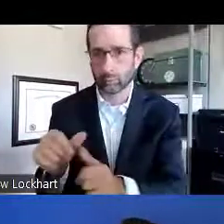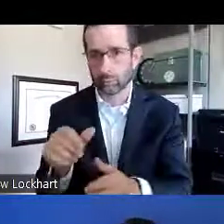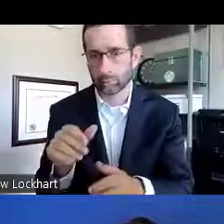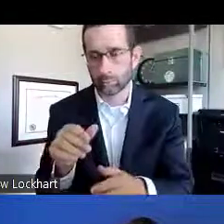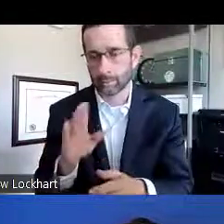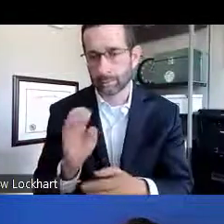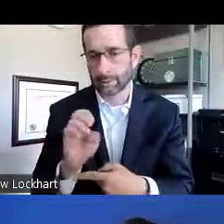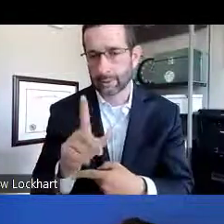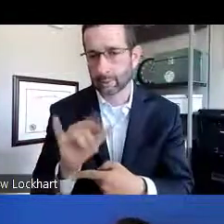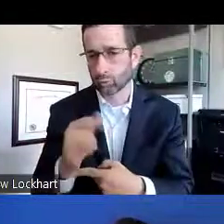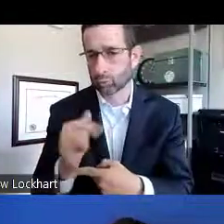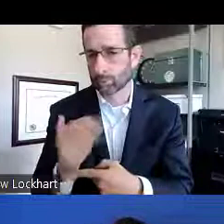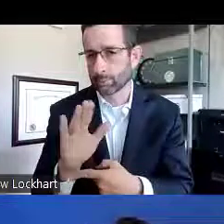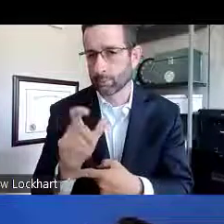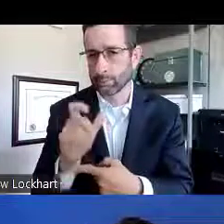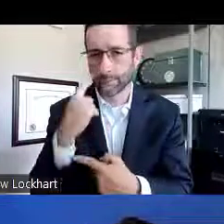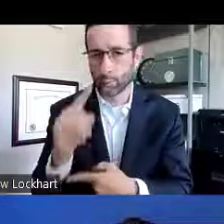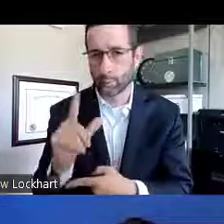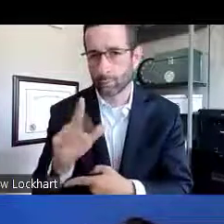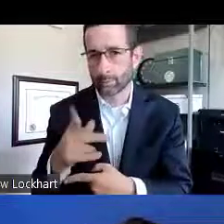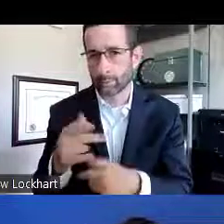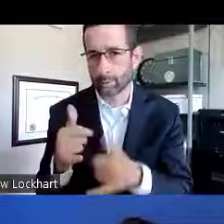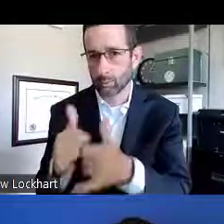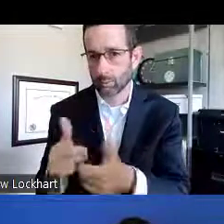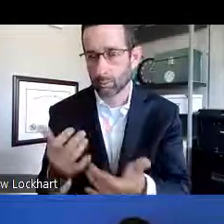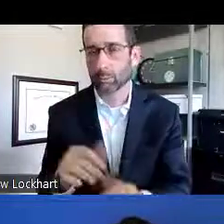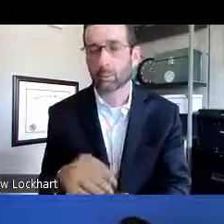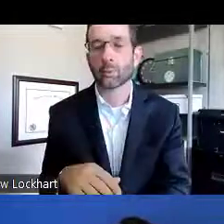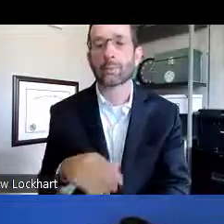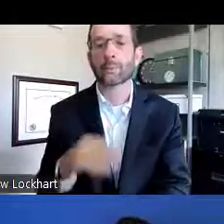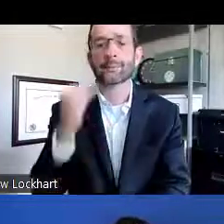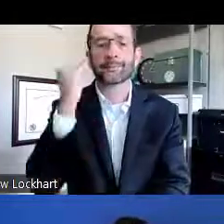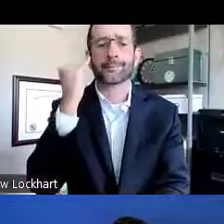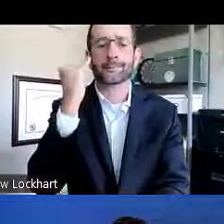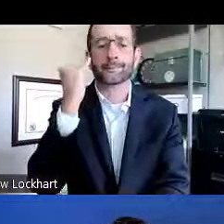And fourth, that would let you continue to be eligible for the LRP award.